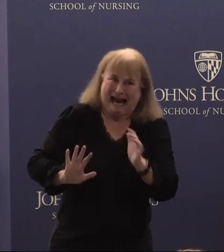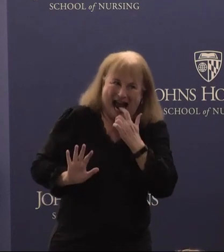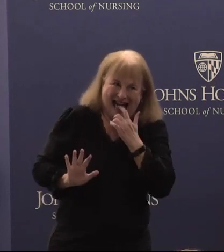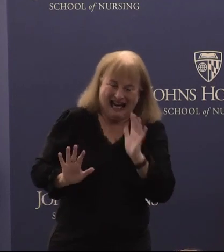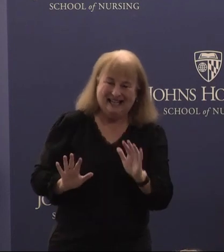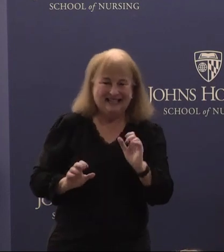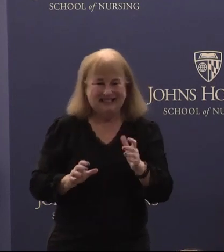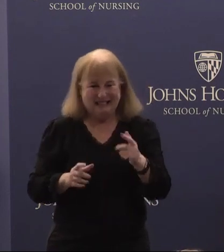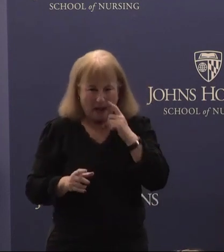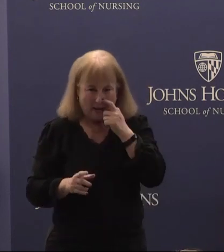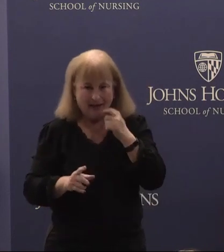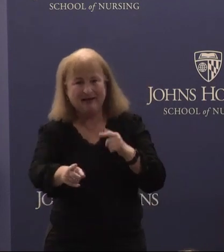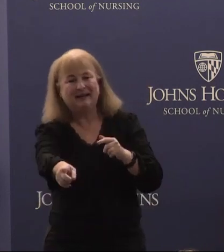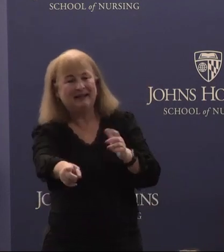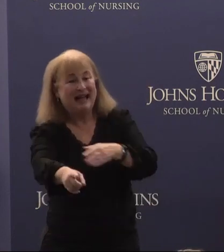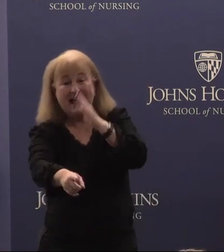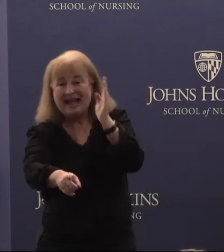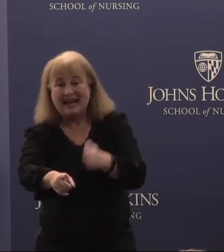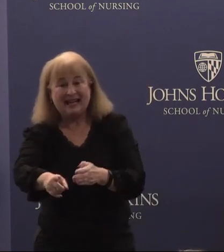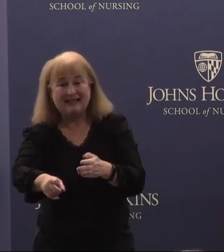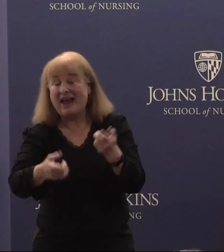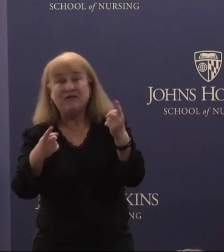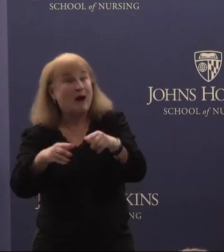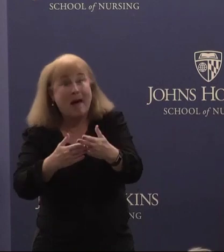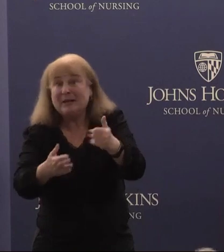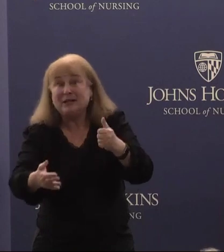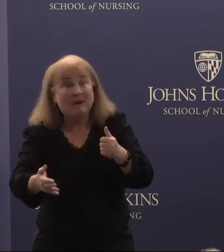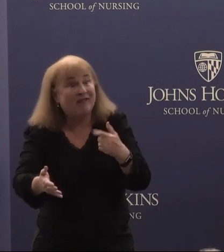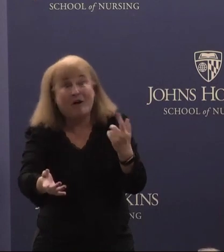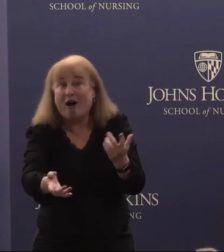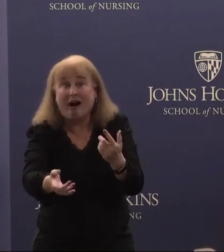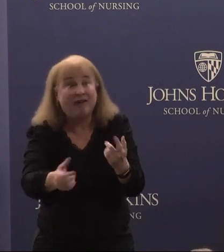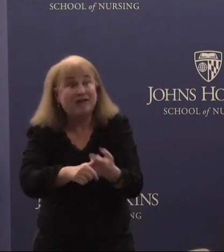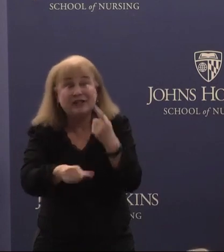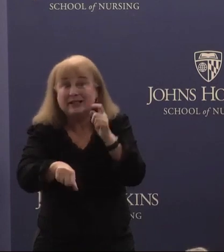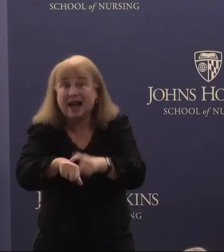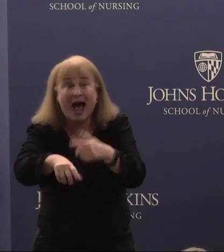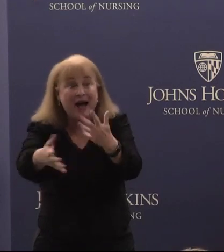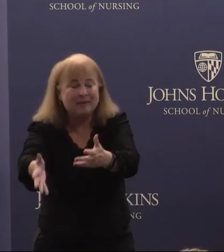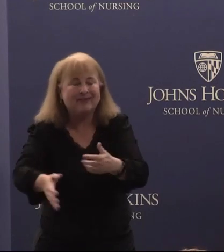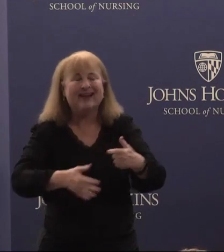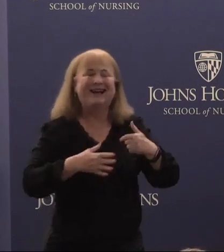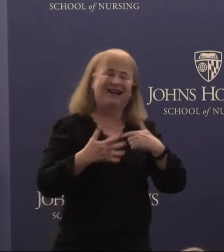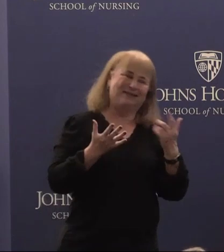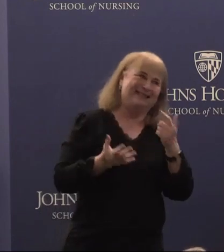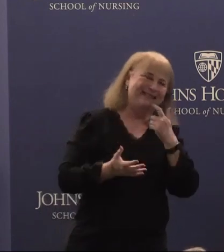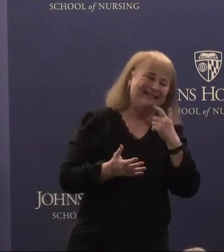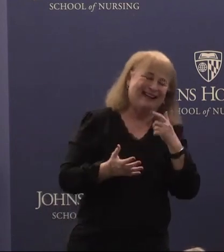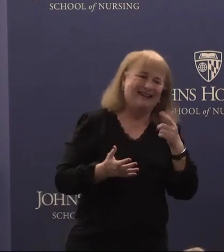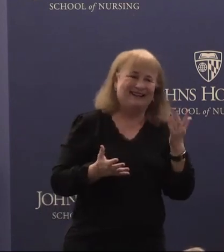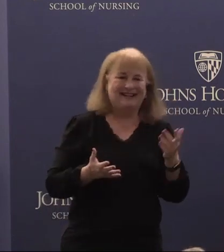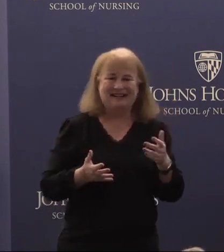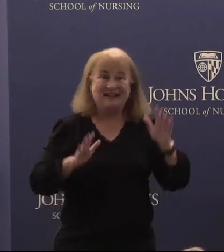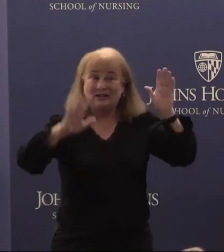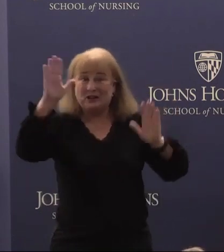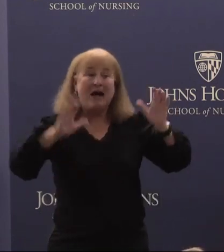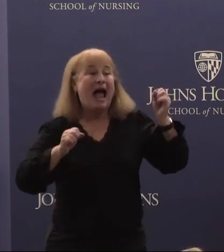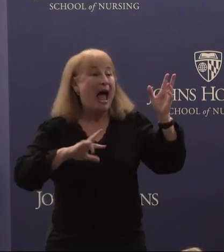many well I was just gonna say I think if we had a show of hands of how many people have gotten those